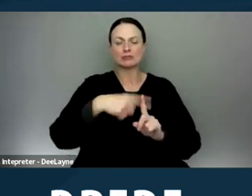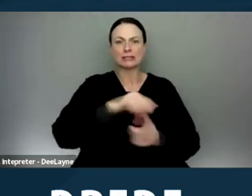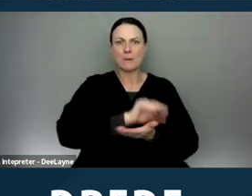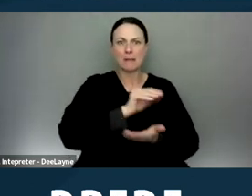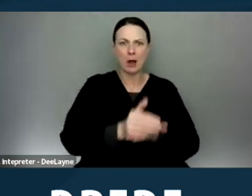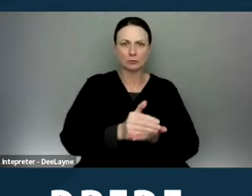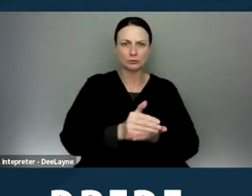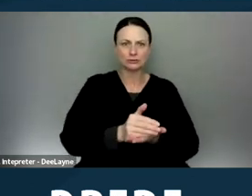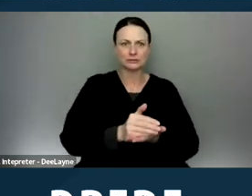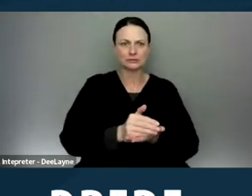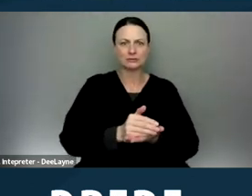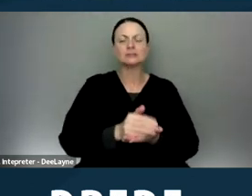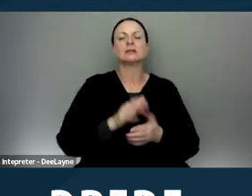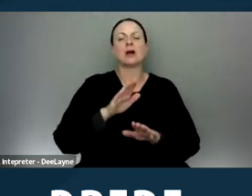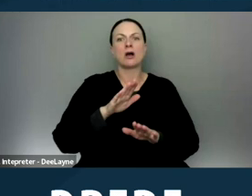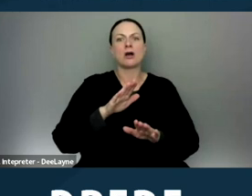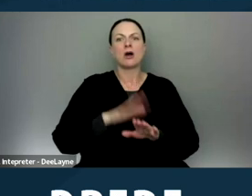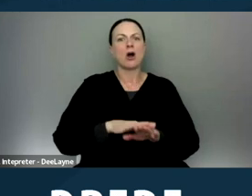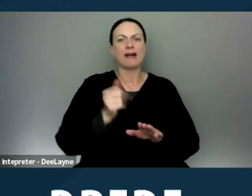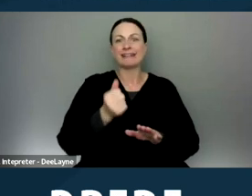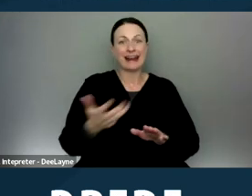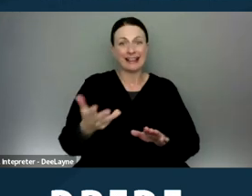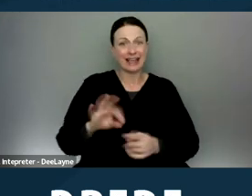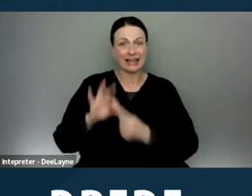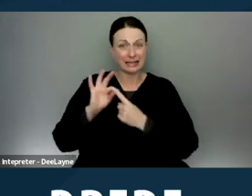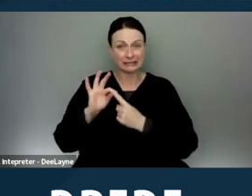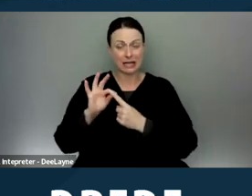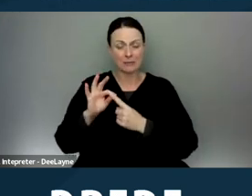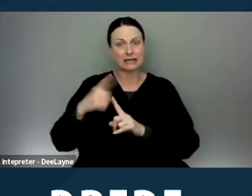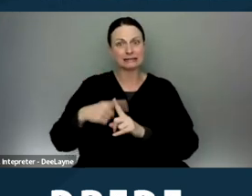on anything other than the tenant's portion of the rent.